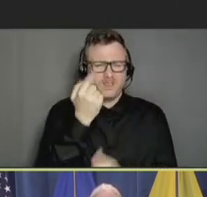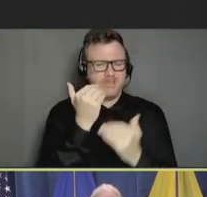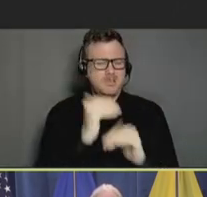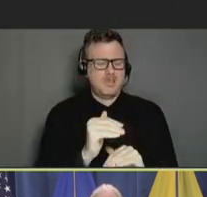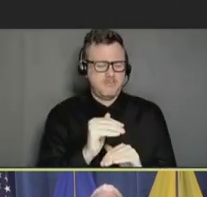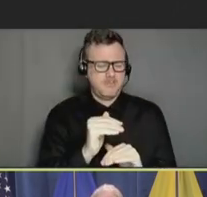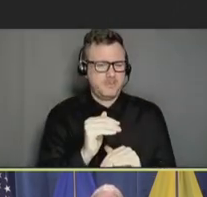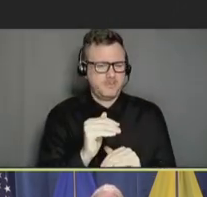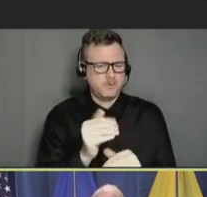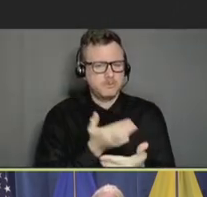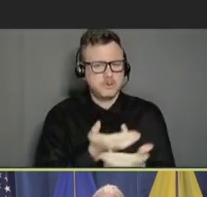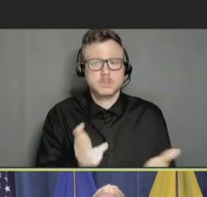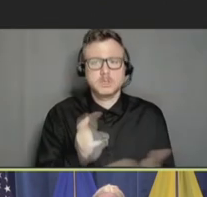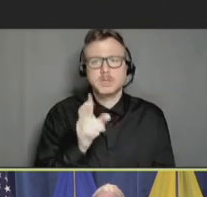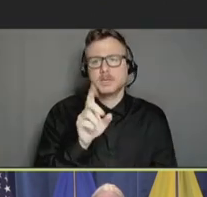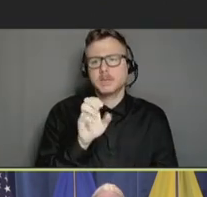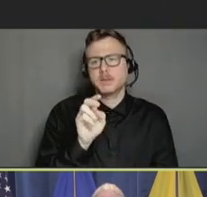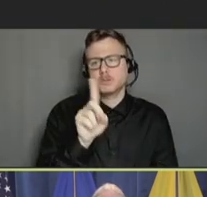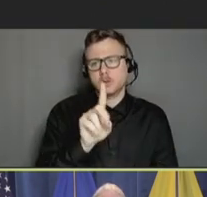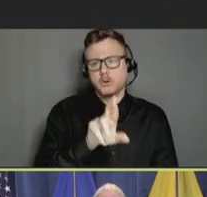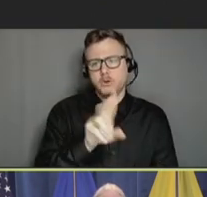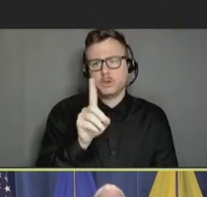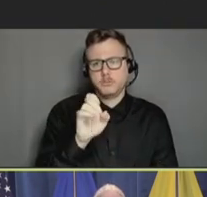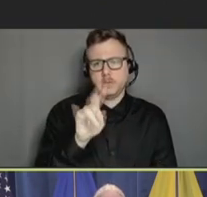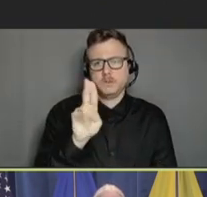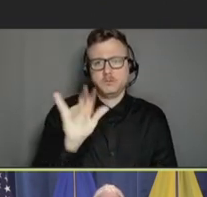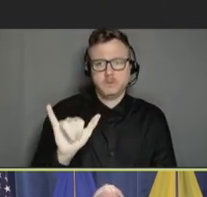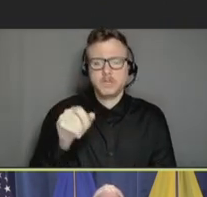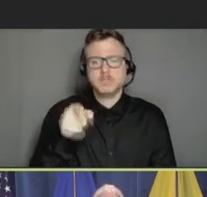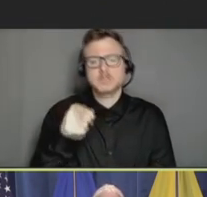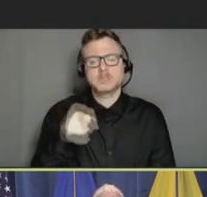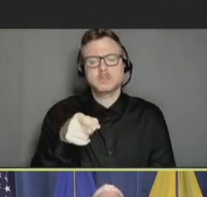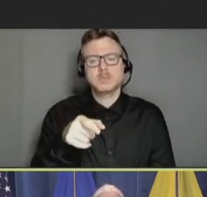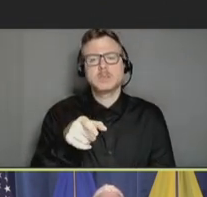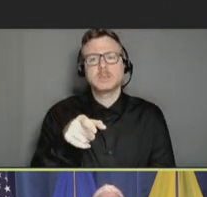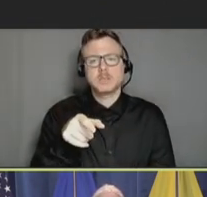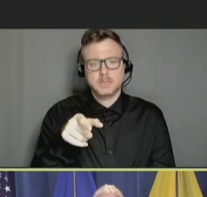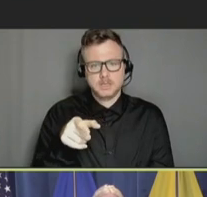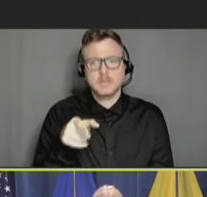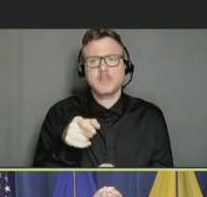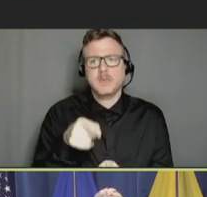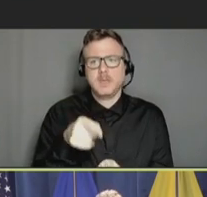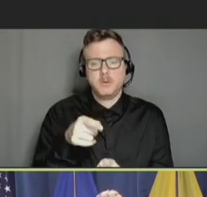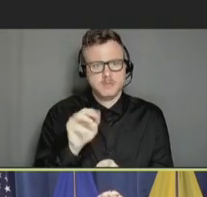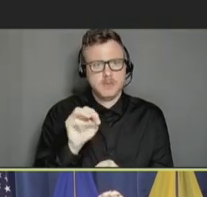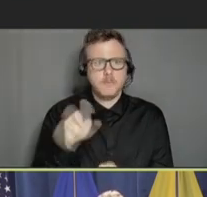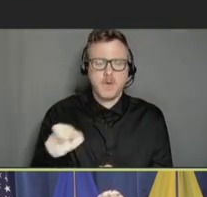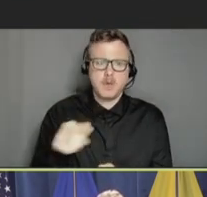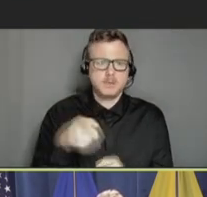Demetre Daskalakis, who is the White House Mpox coordinator, for all of his fantastic work on this issue.